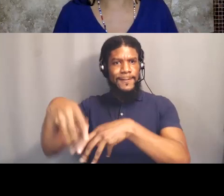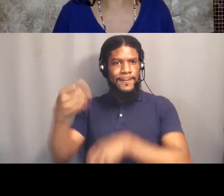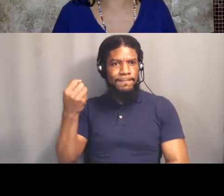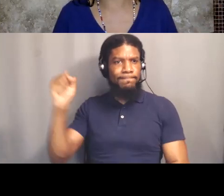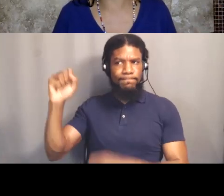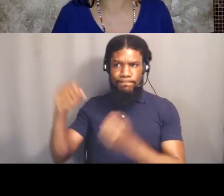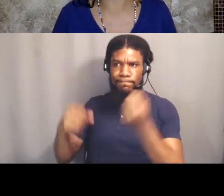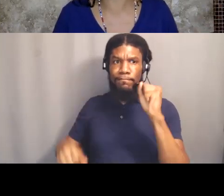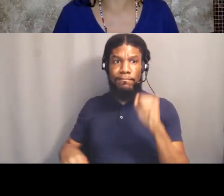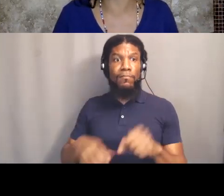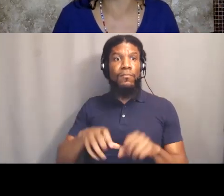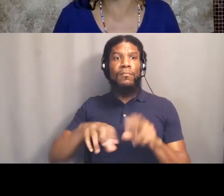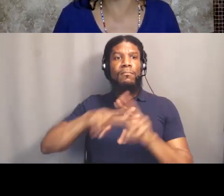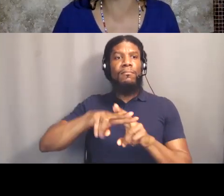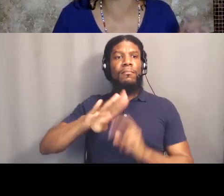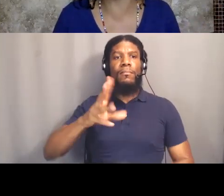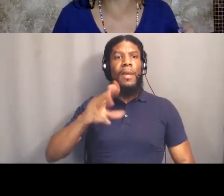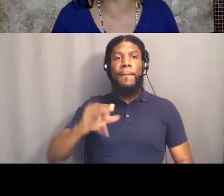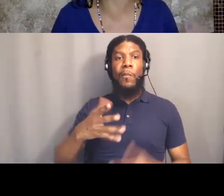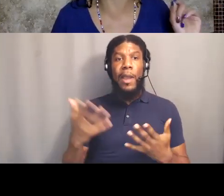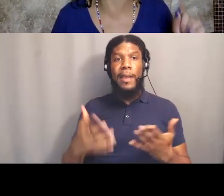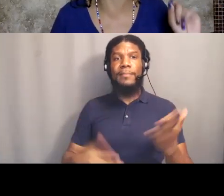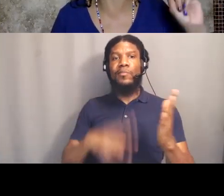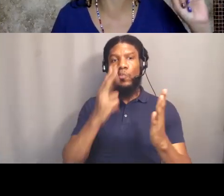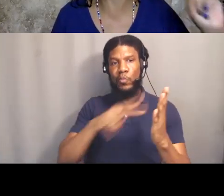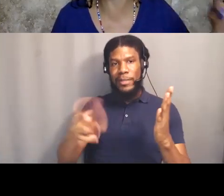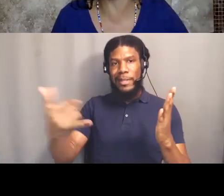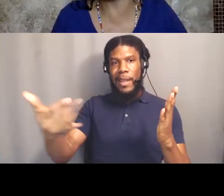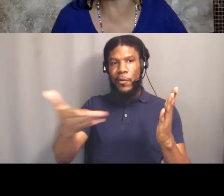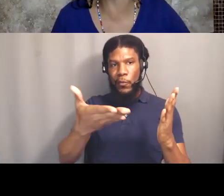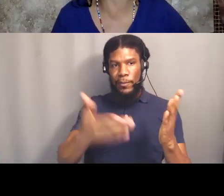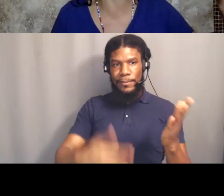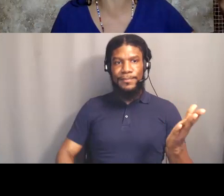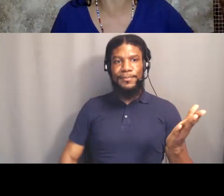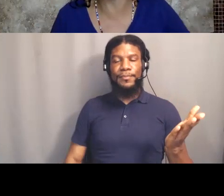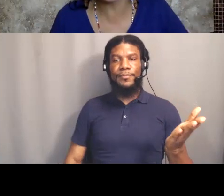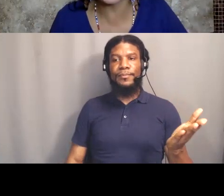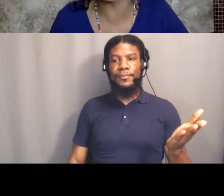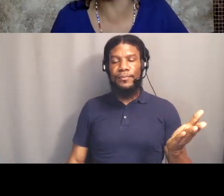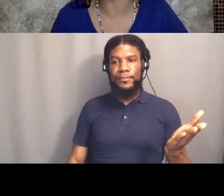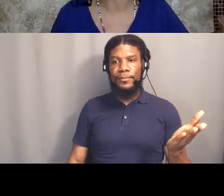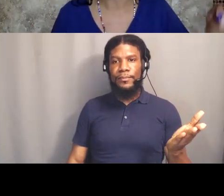Black Lives Matter is working for a world where Black lives are no longer systematically and intentionally